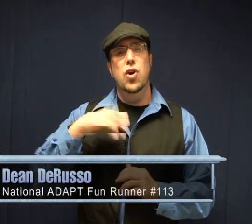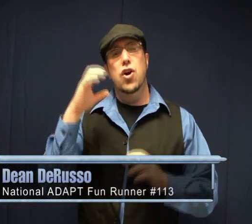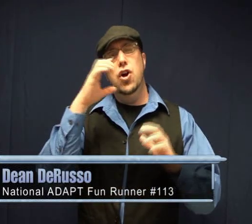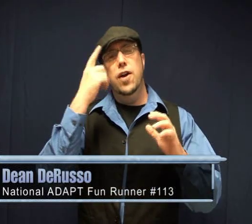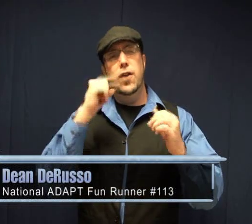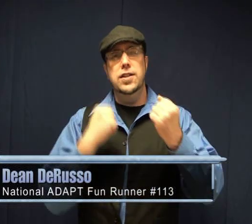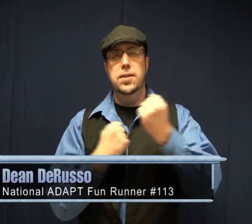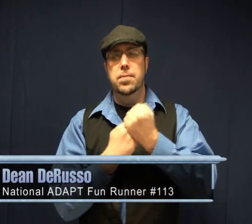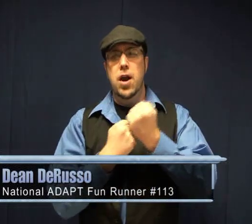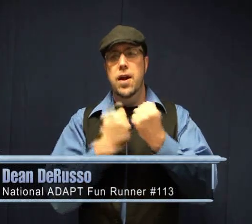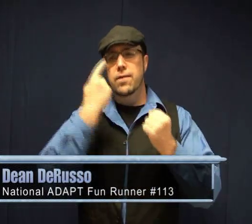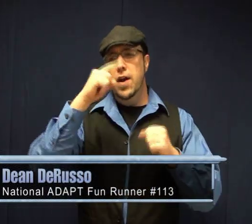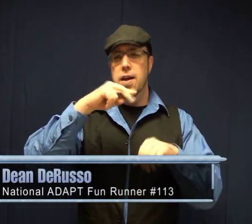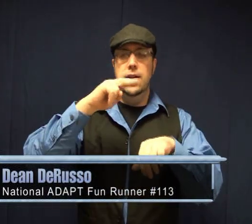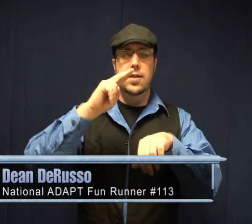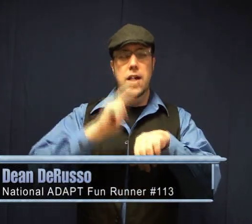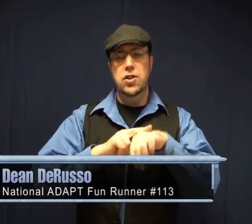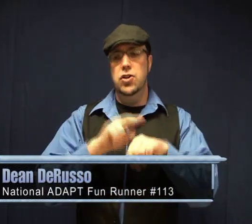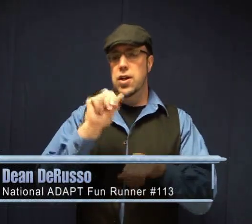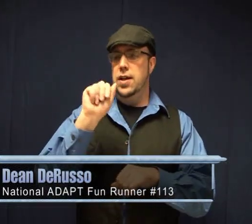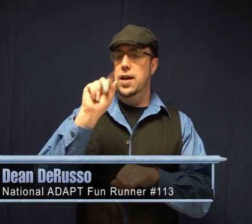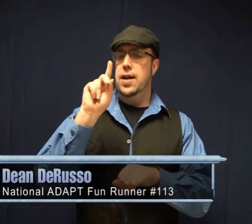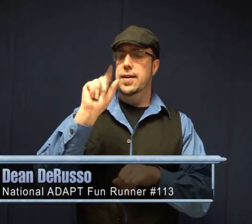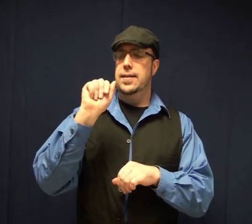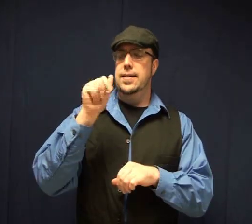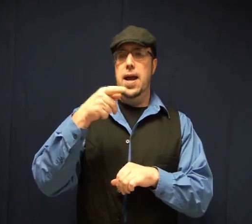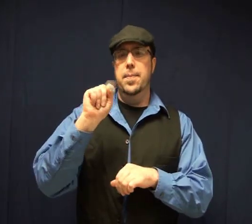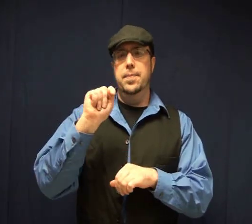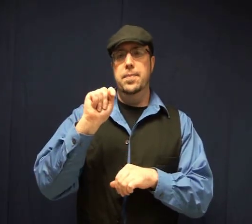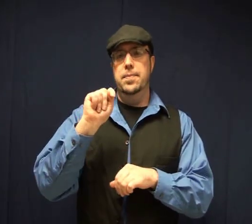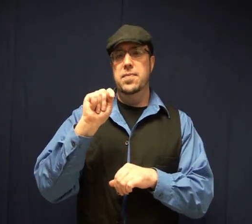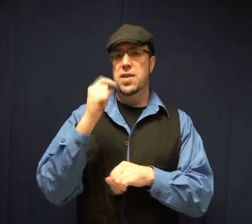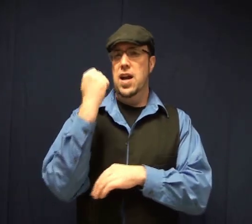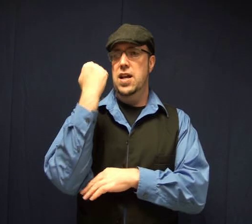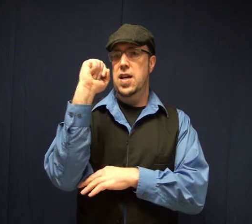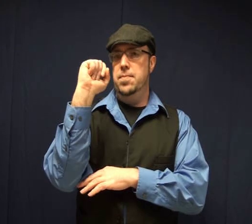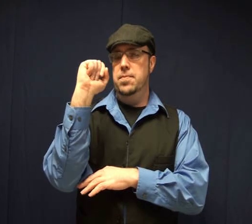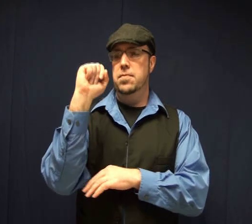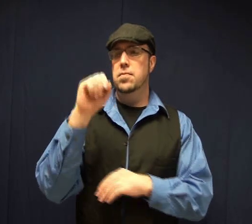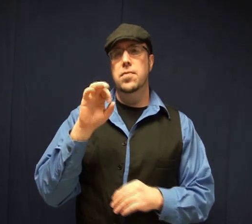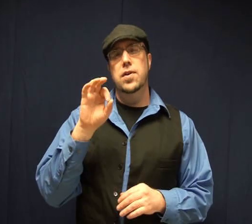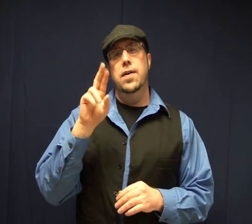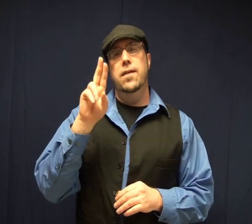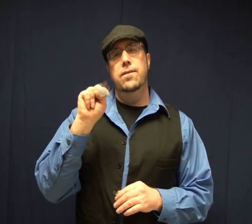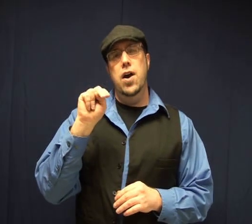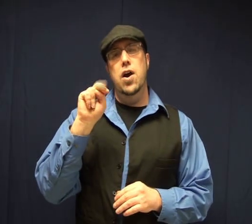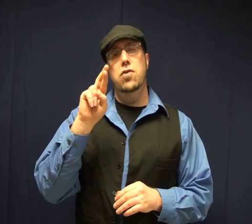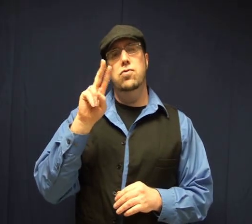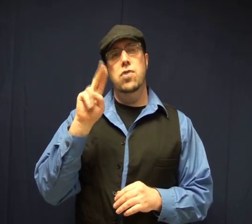I am looking for support for National ADAPT Fun*Run.